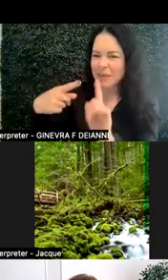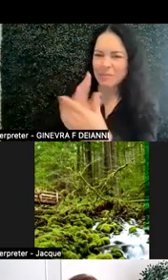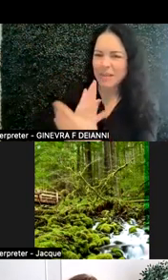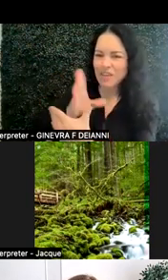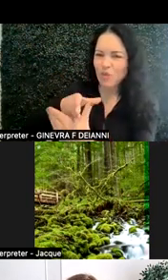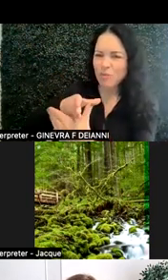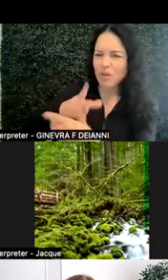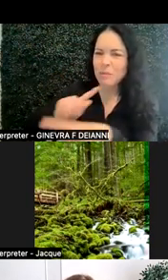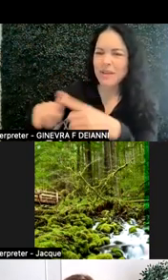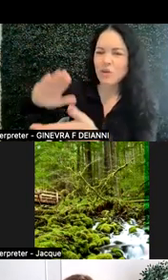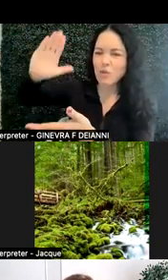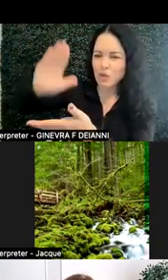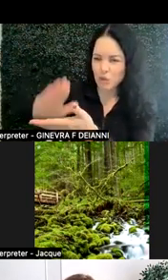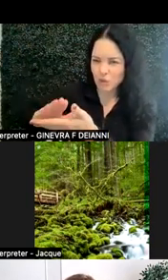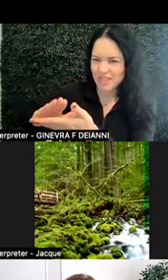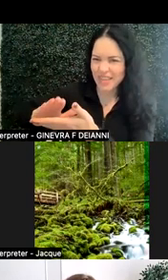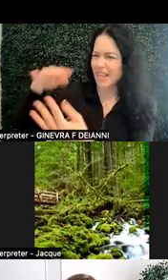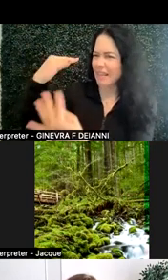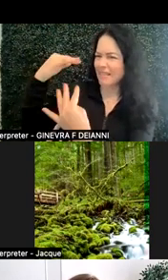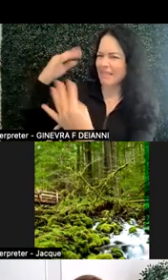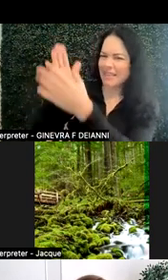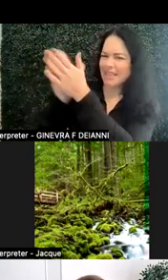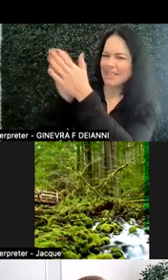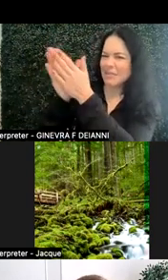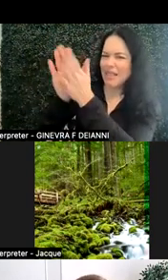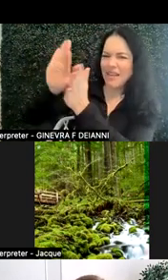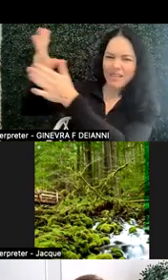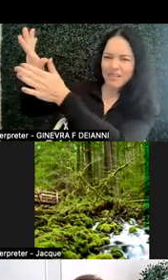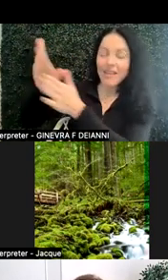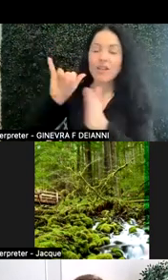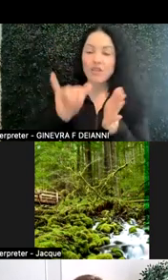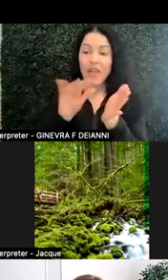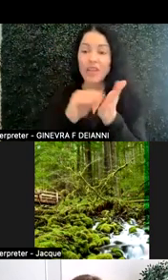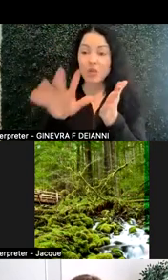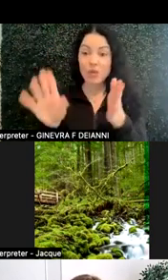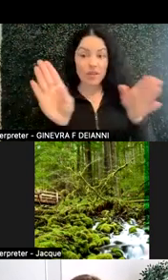reducing some of the extra stimuli so that student can pay better attention.